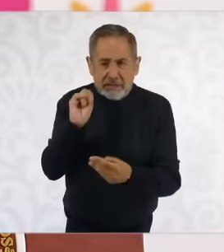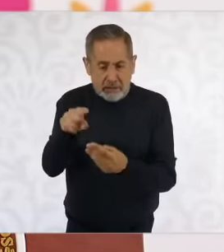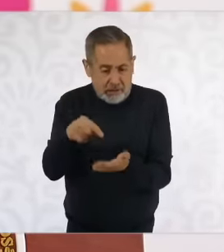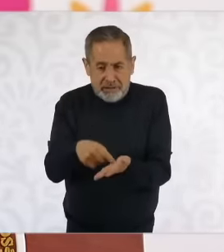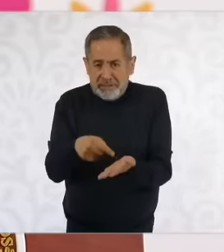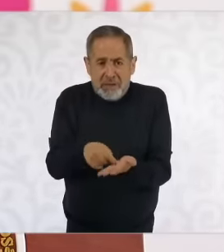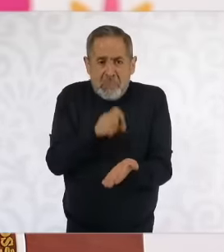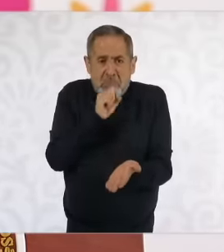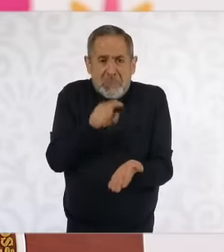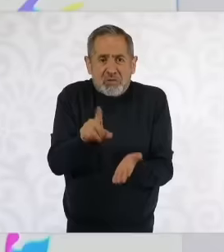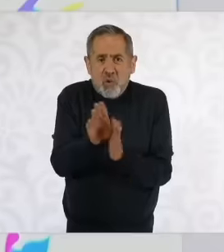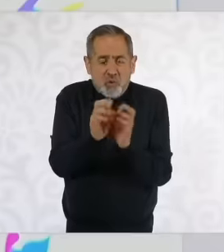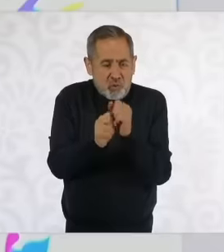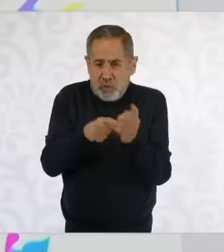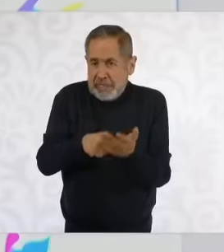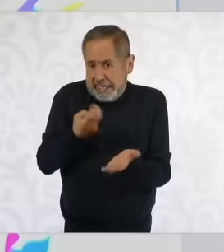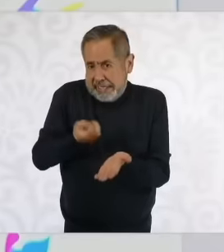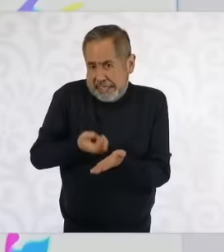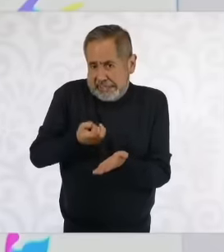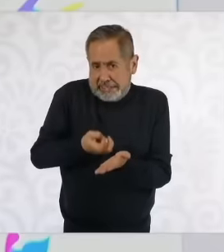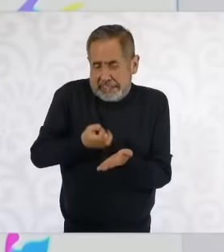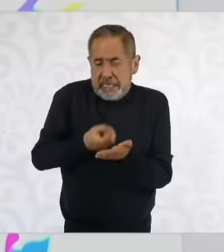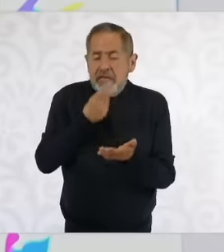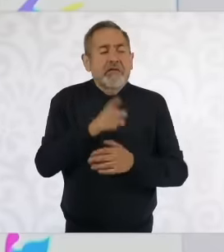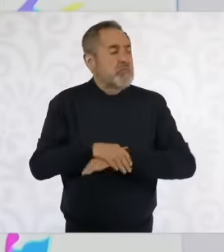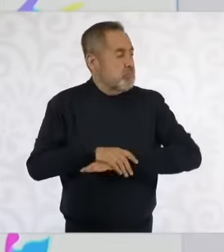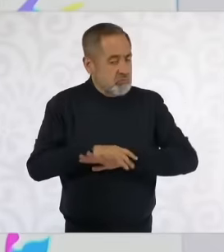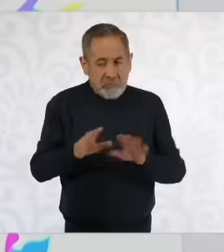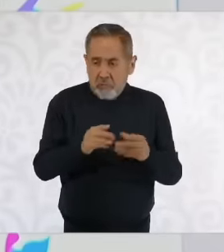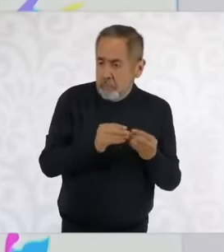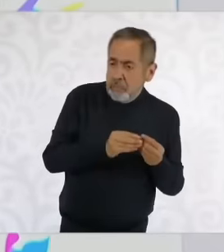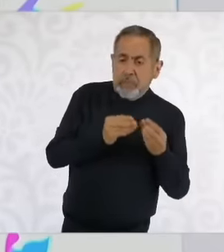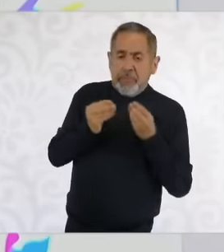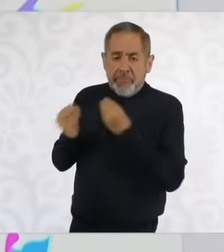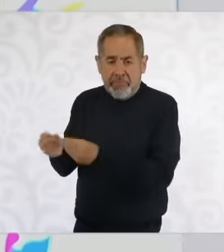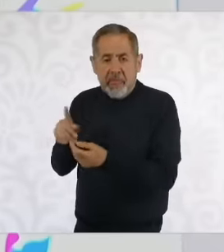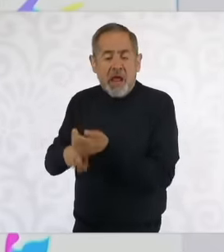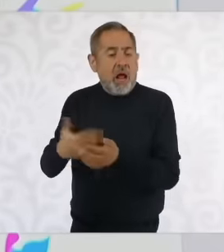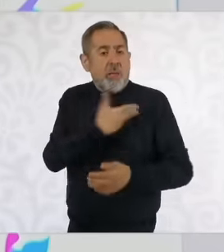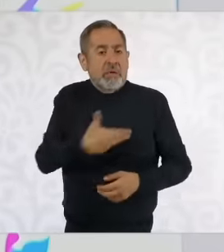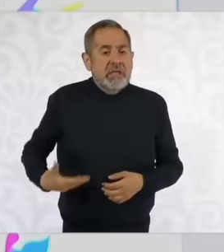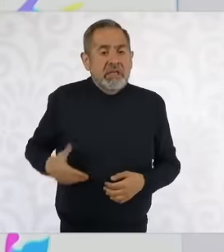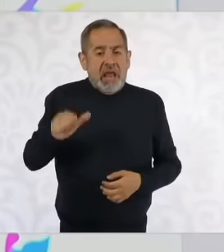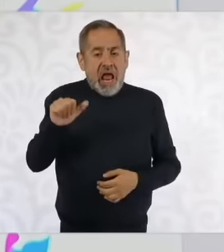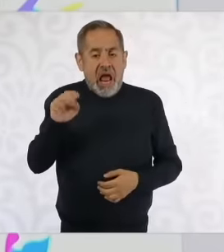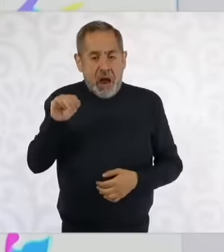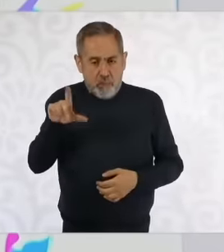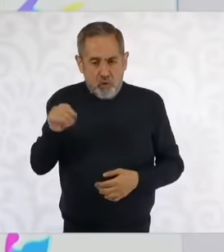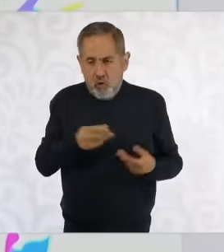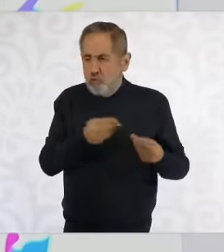Constitution says. They send it to President López Obrador so that he can do it. publish in the